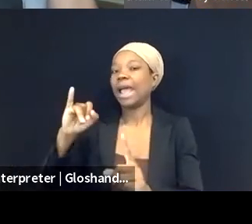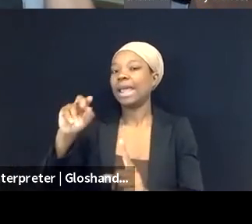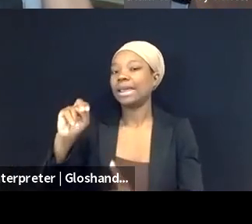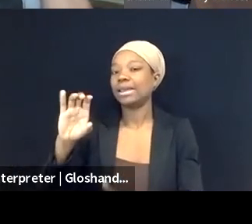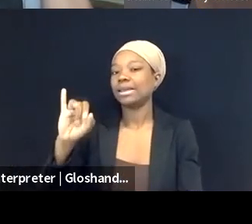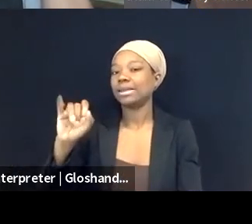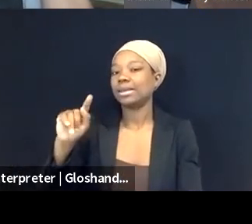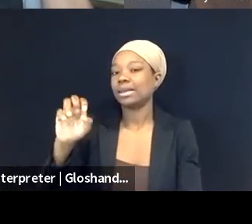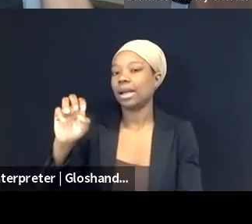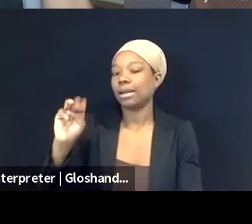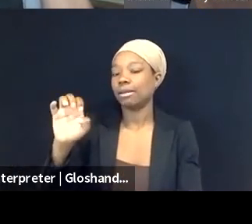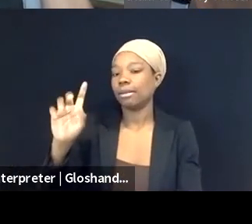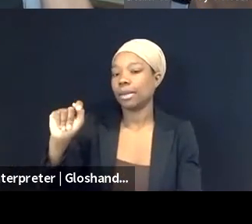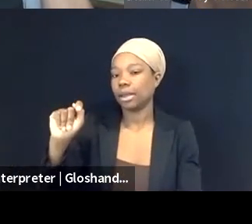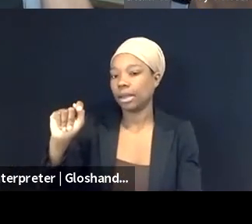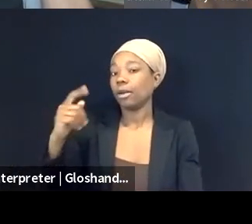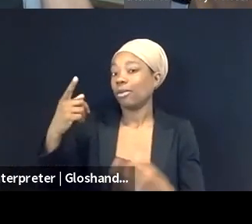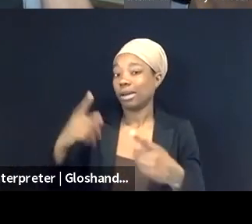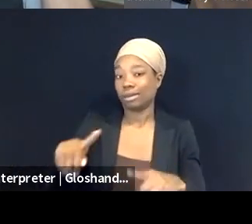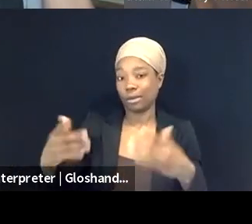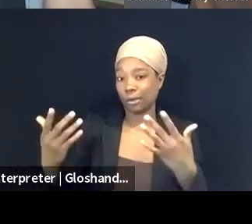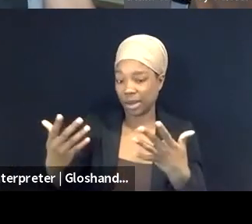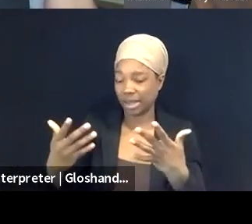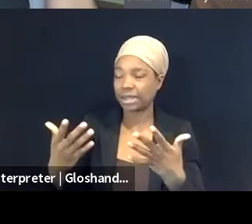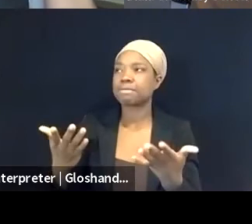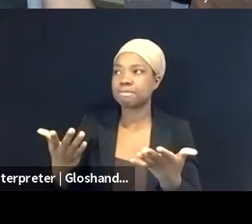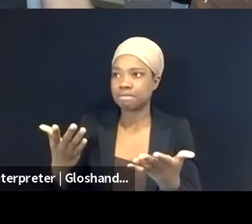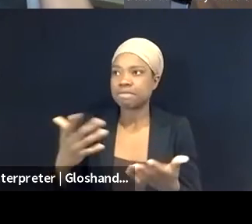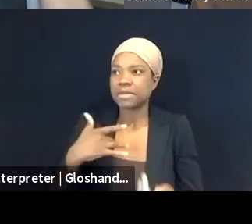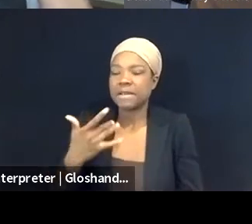this feeling that this is not being addressed at all.